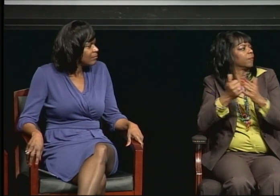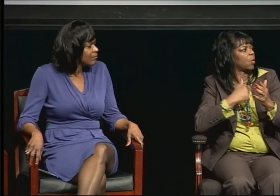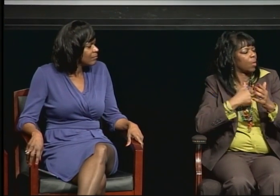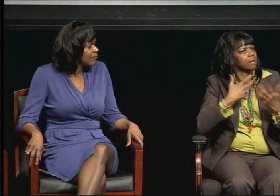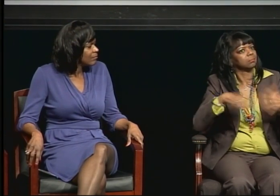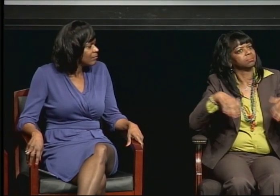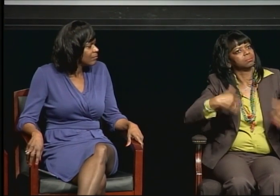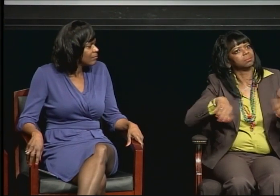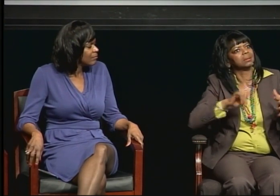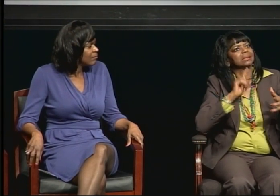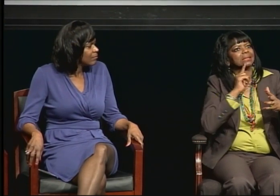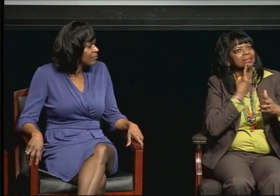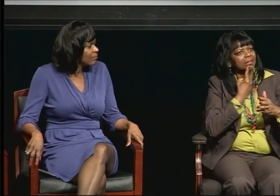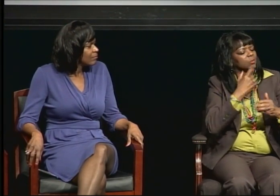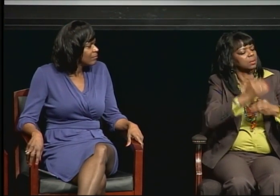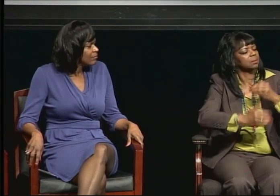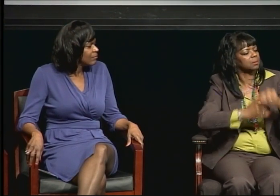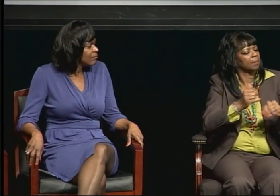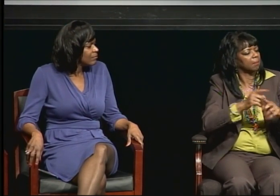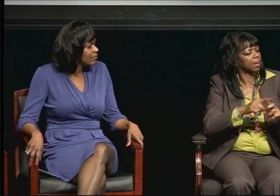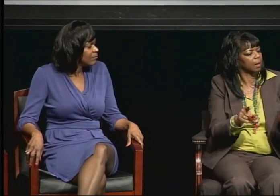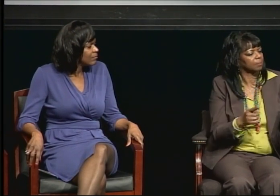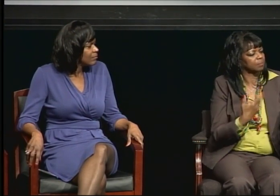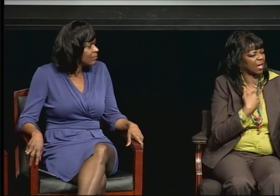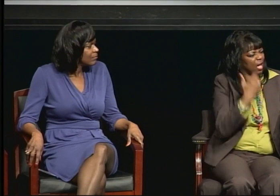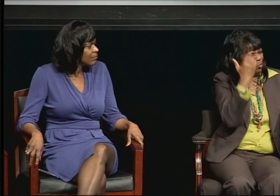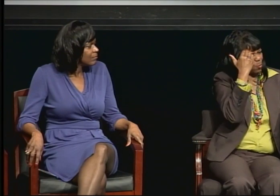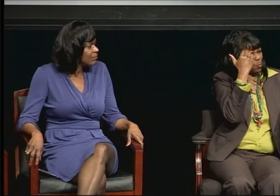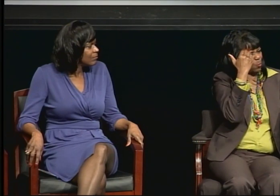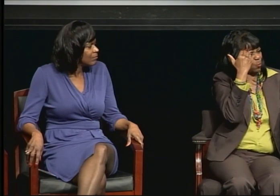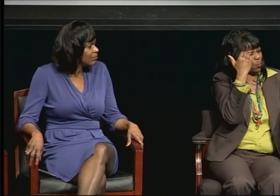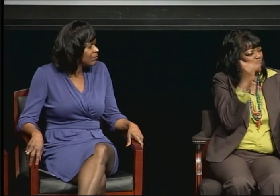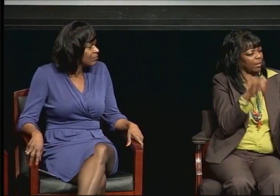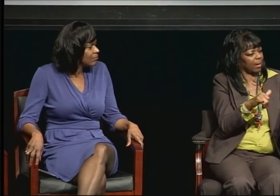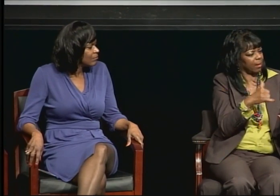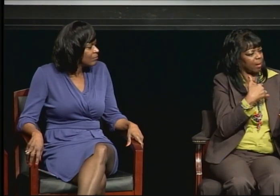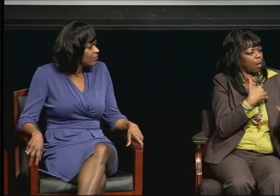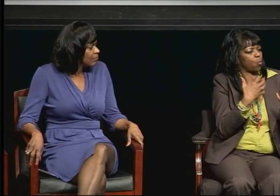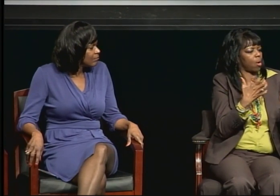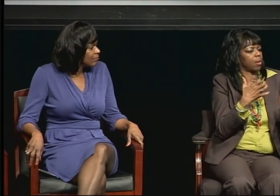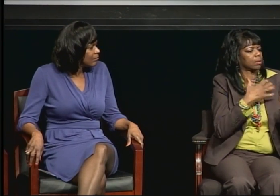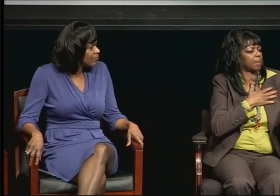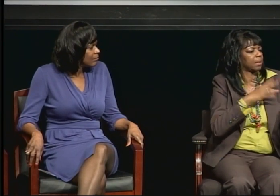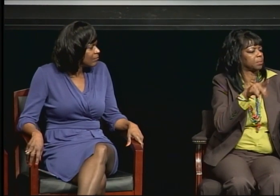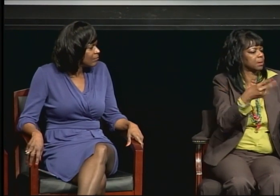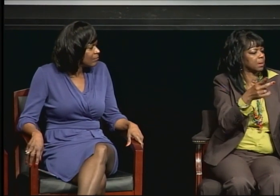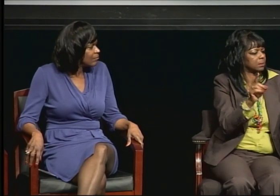But I did know that I wanted to receive my master's and PhD. It was just a matter of timing.